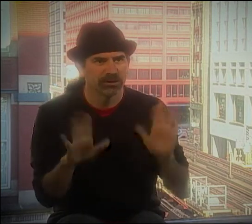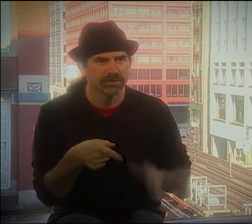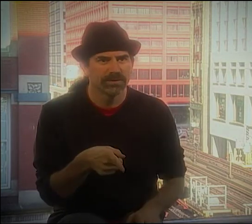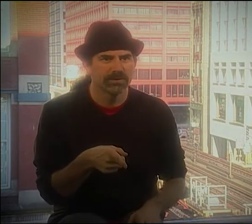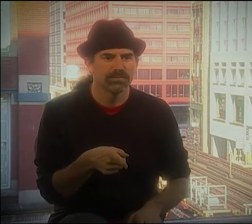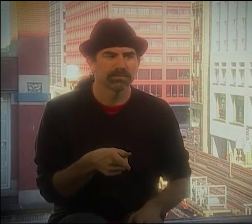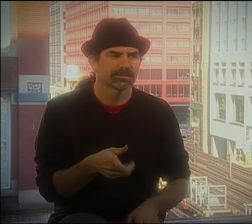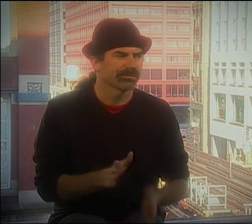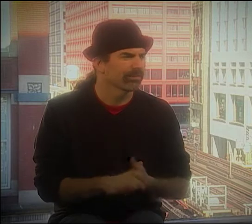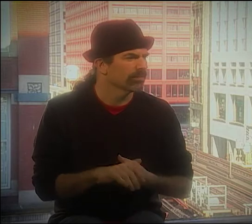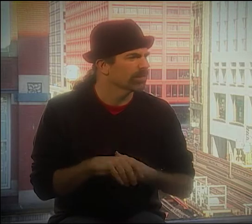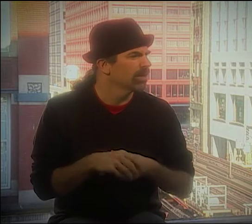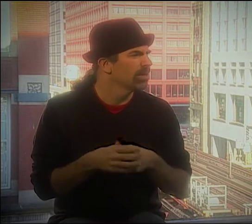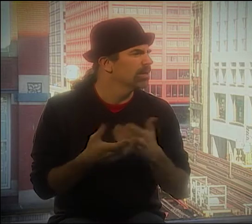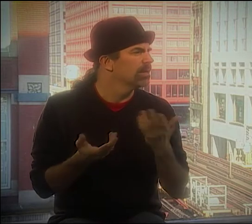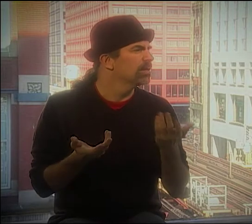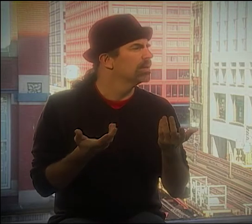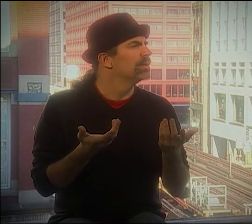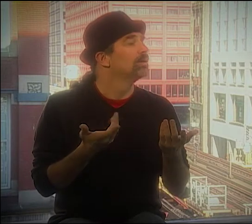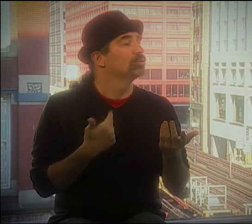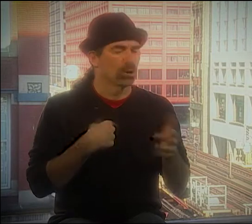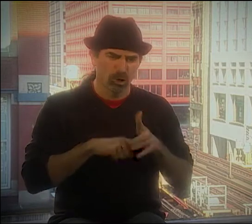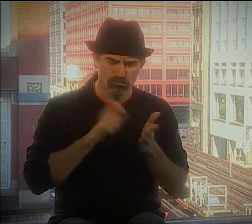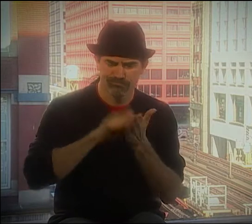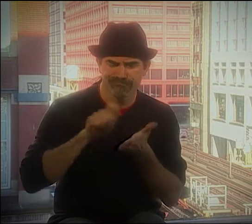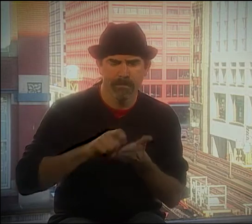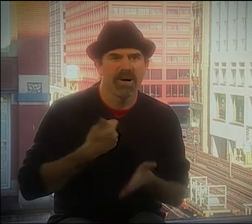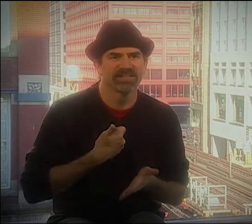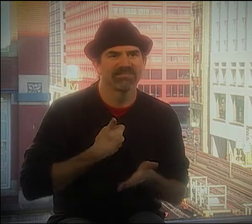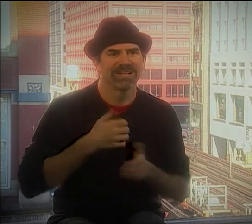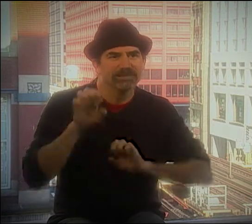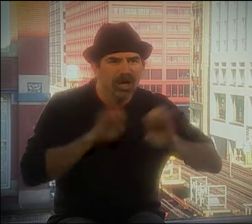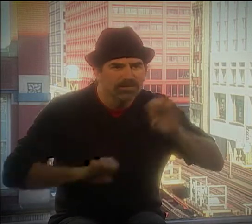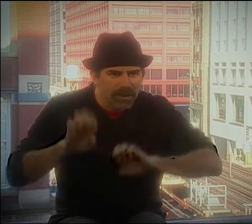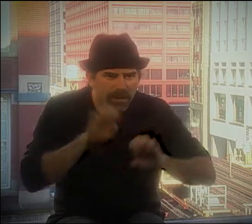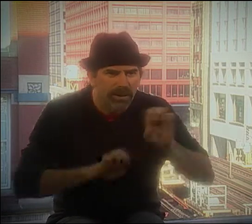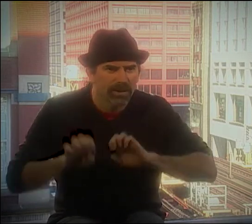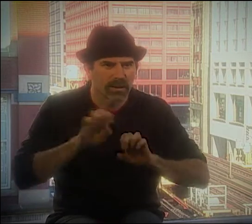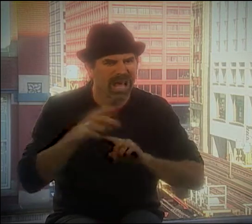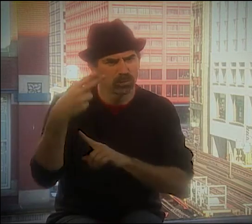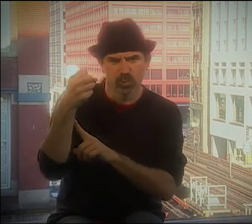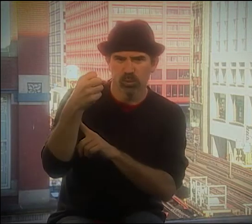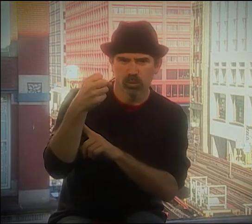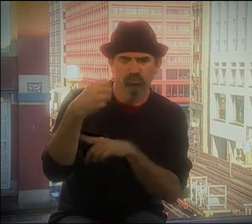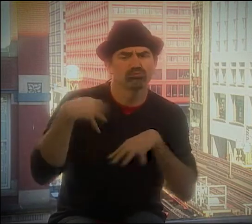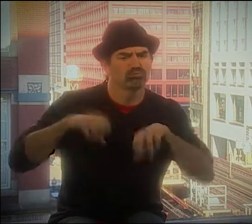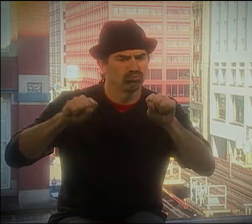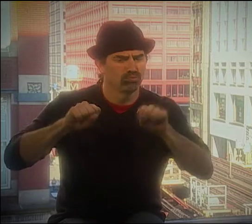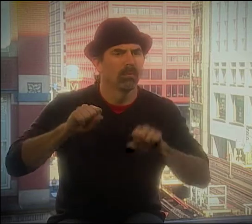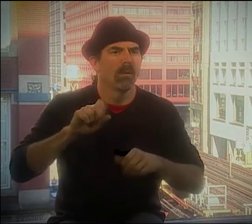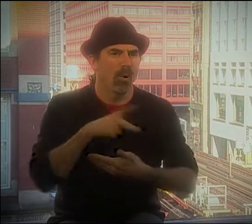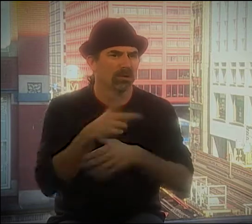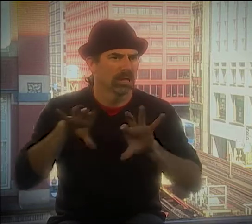THAT'S WHAT POETRY IS FOR ME. SO, I STARTED WRITING FOR MYSELF AND STARTED TO EXPERIMENT--THIS WAS IN HIGH SCHOOL.